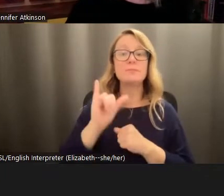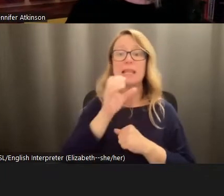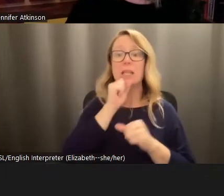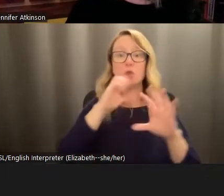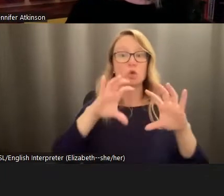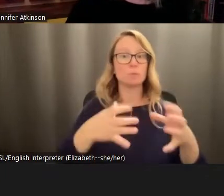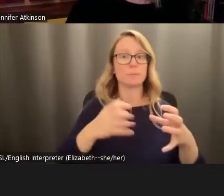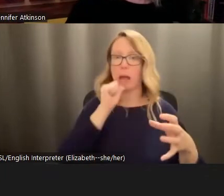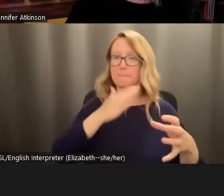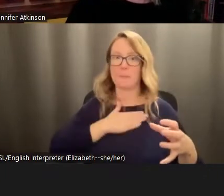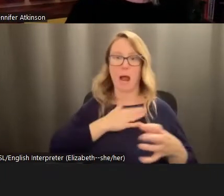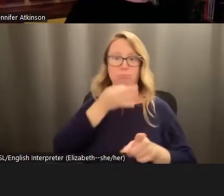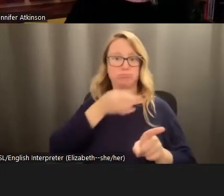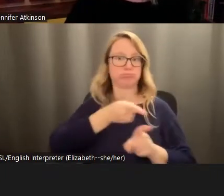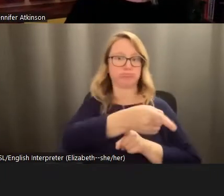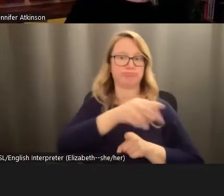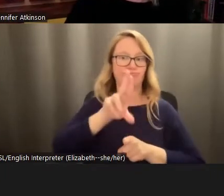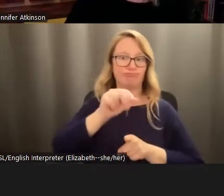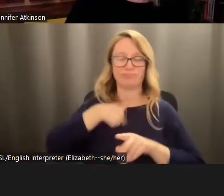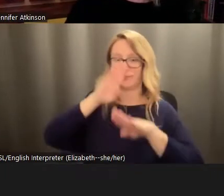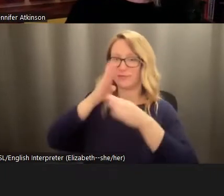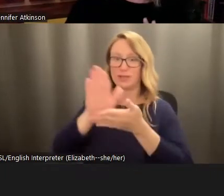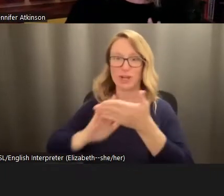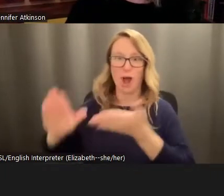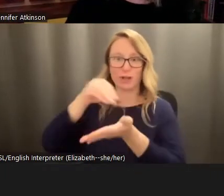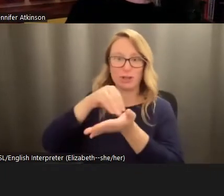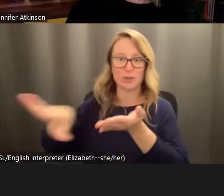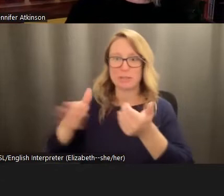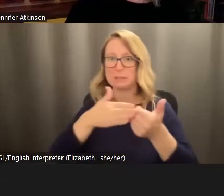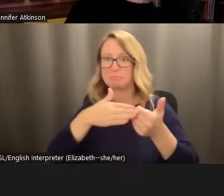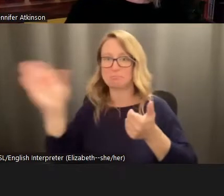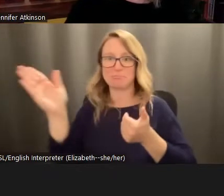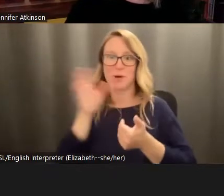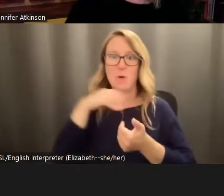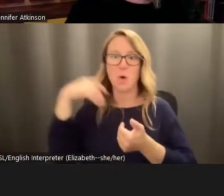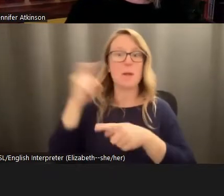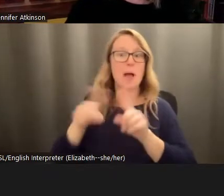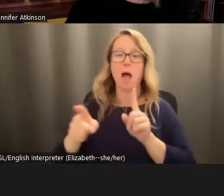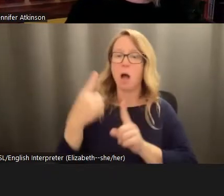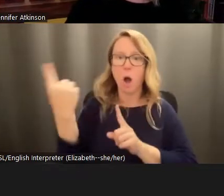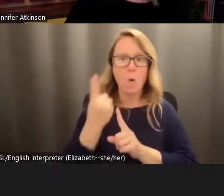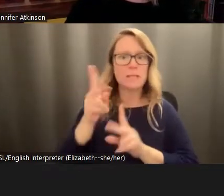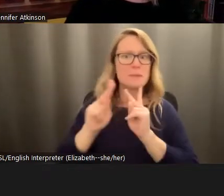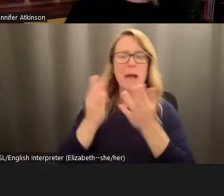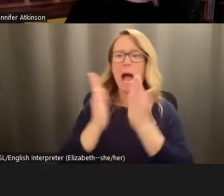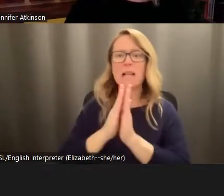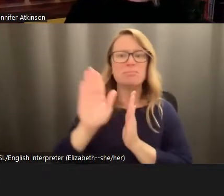expertise, I focus on college students and up but I get this question all the time. Like how do you talk to young kids? So I